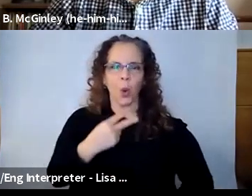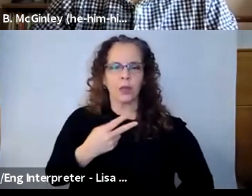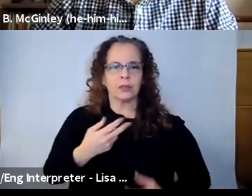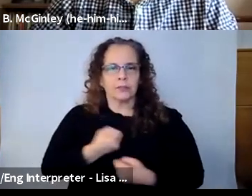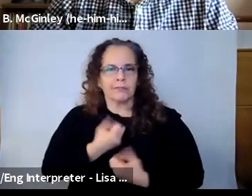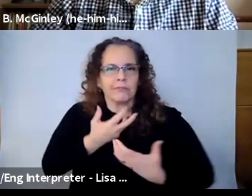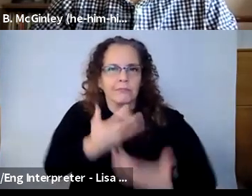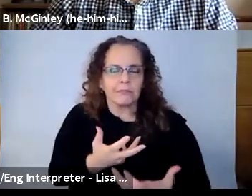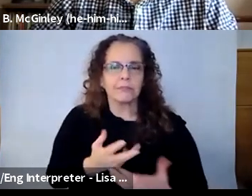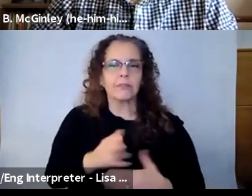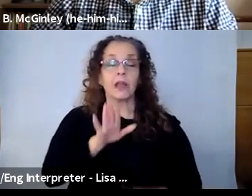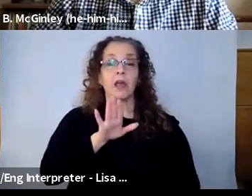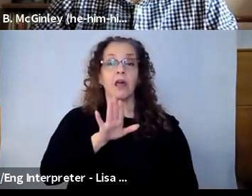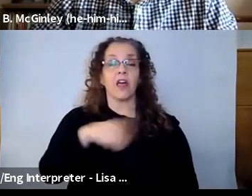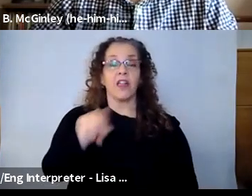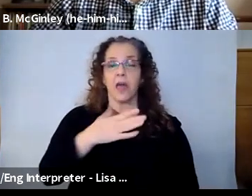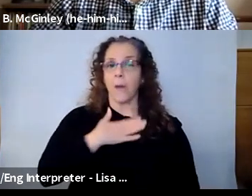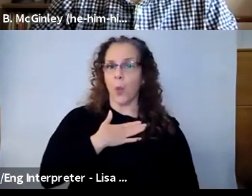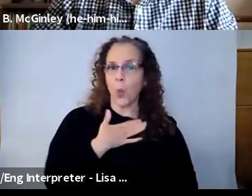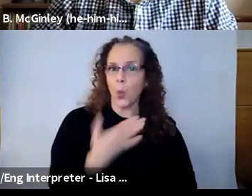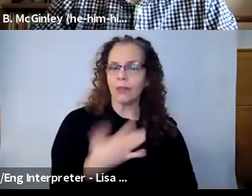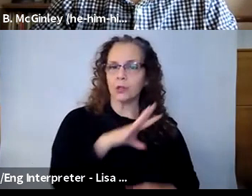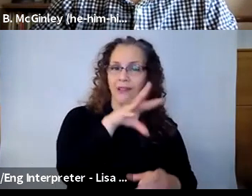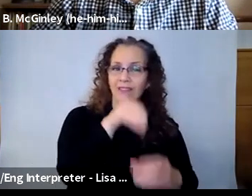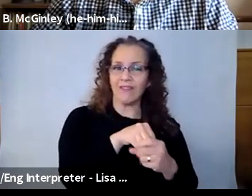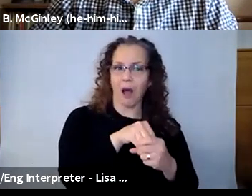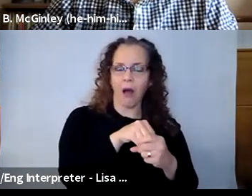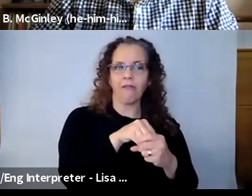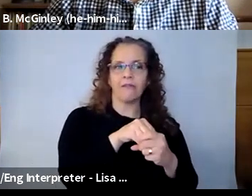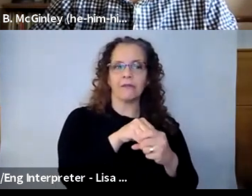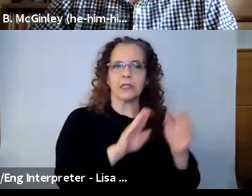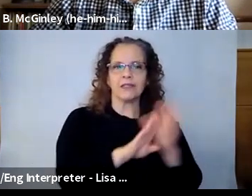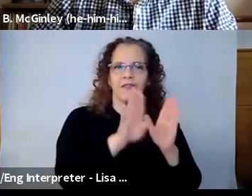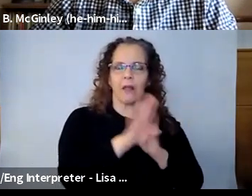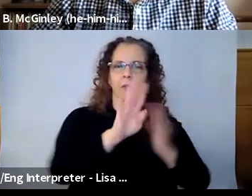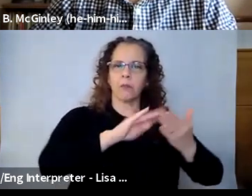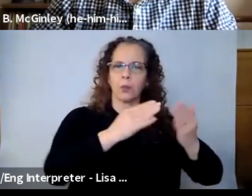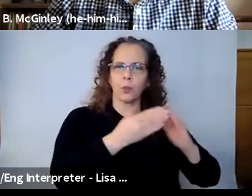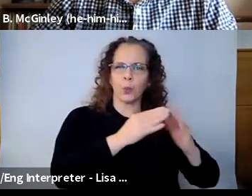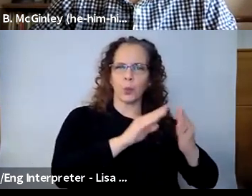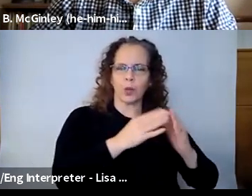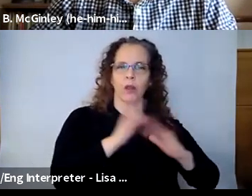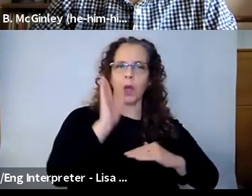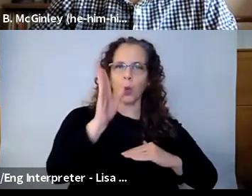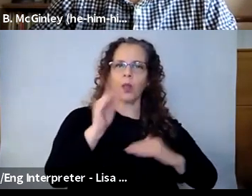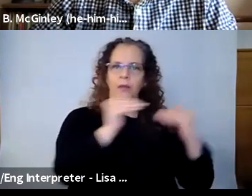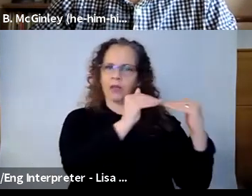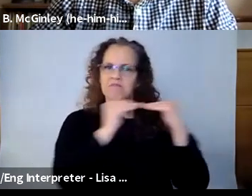They're willing to be a part of and develop a community that is going to be a socially just community for all of them, for